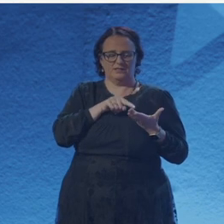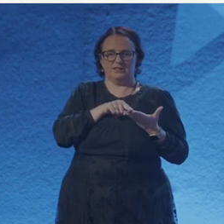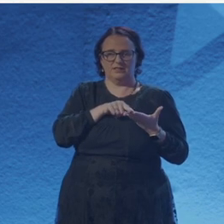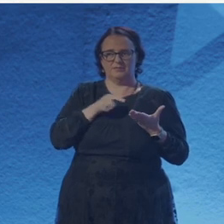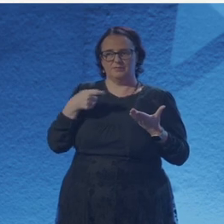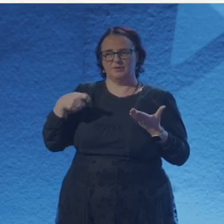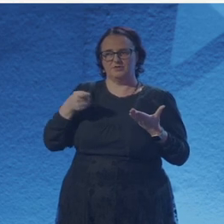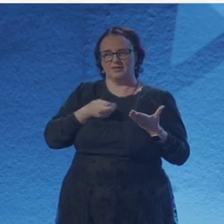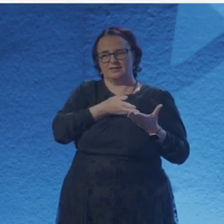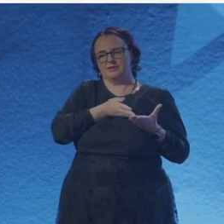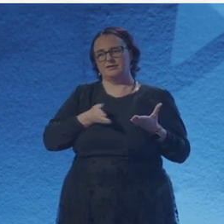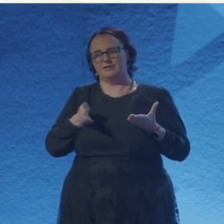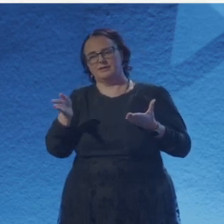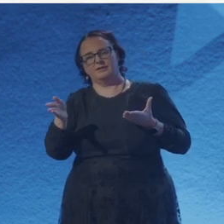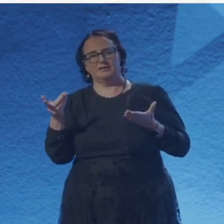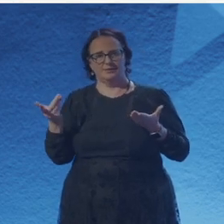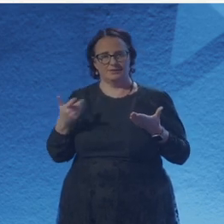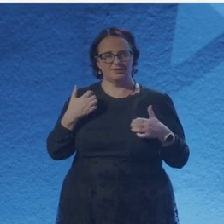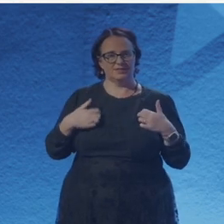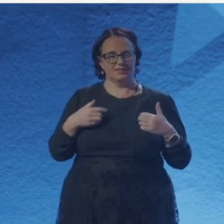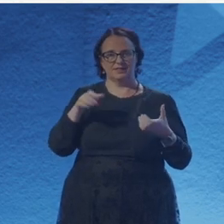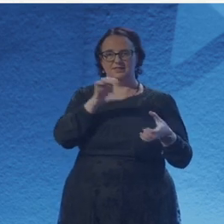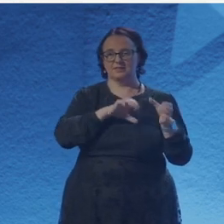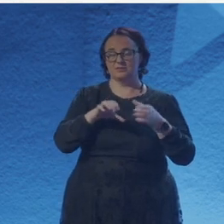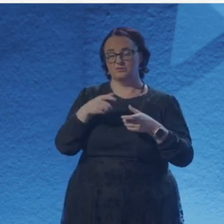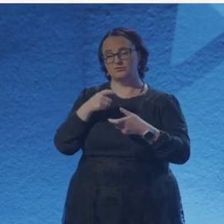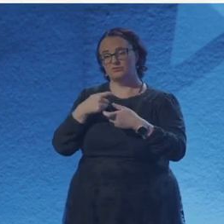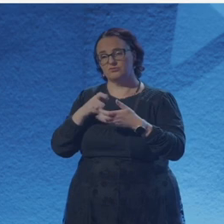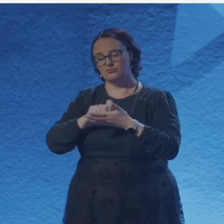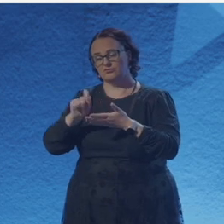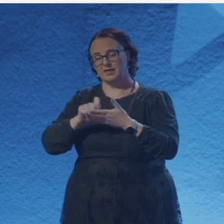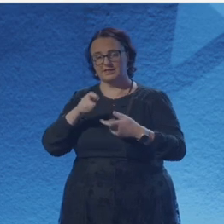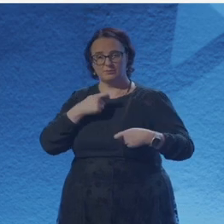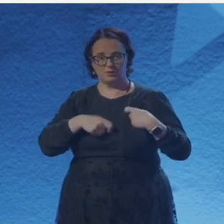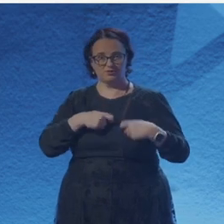And so to have something that pushes you out beyond yourself or beyond